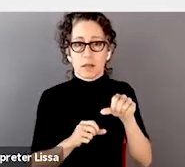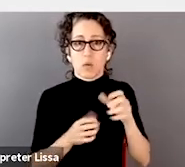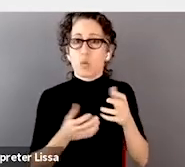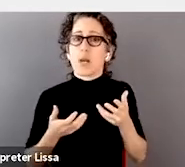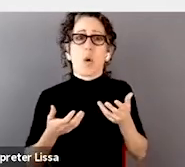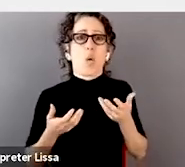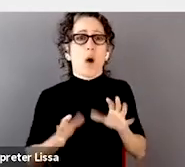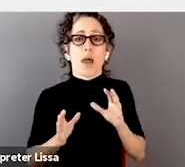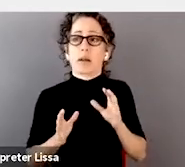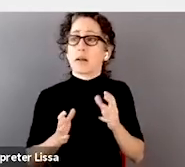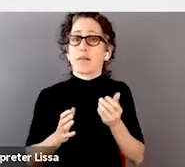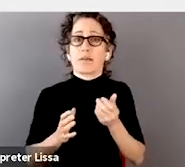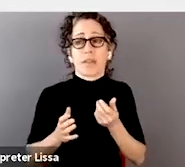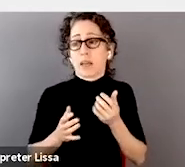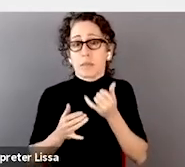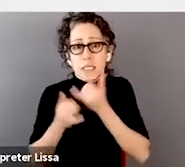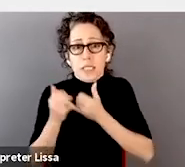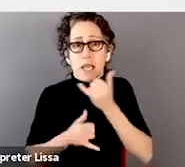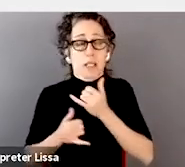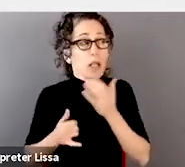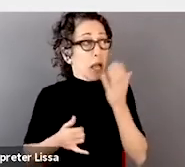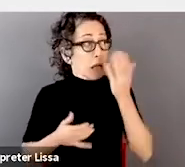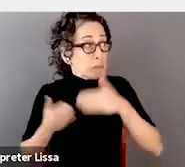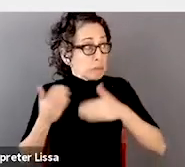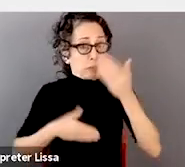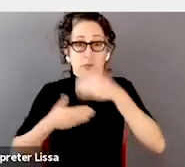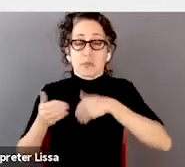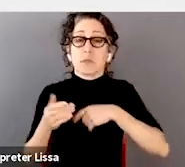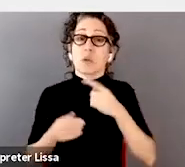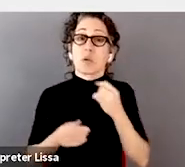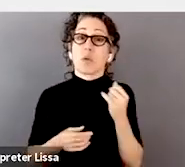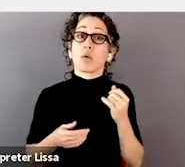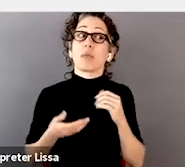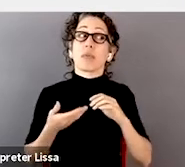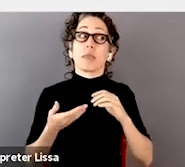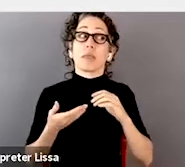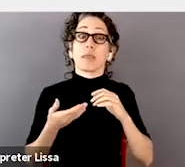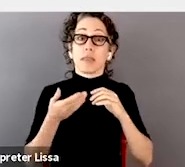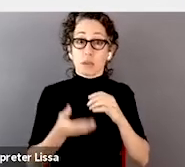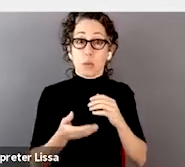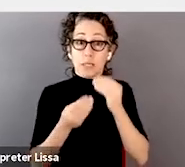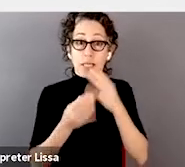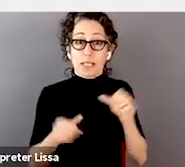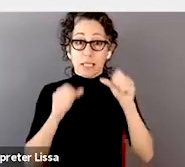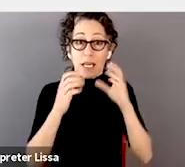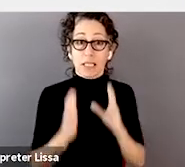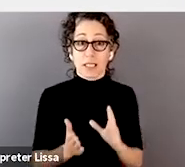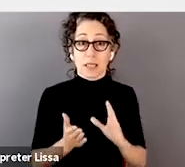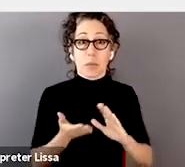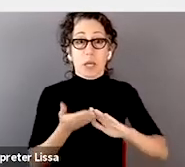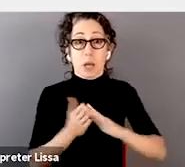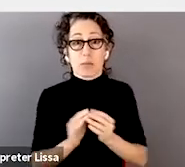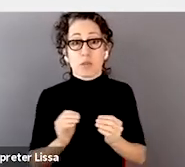and then when they're better versed in this breadth, then it means that they can step back